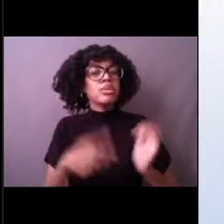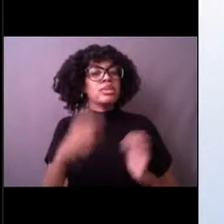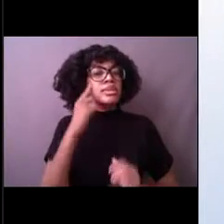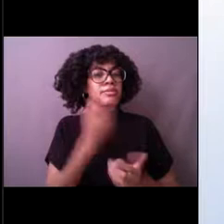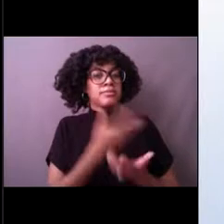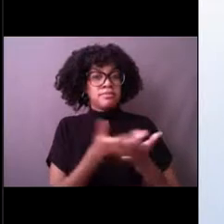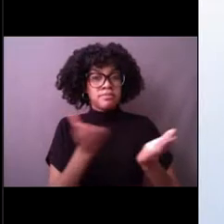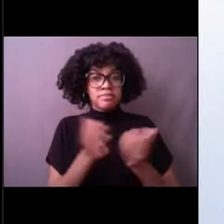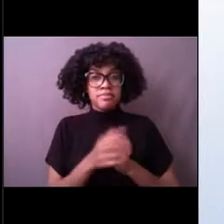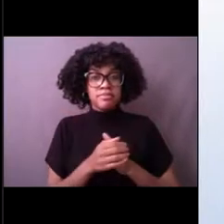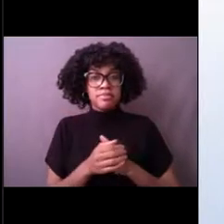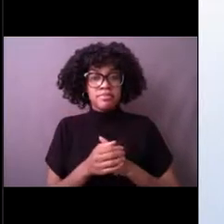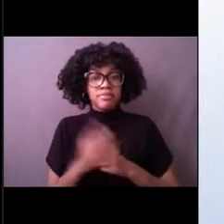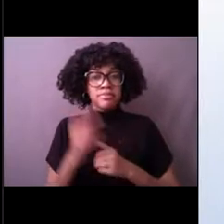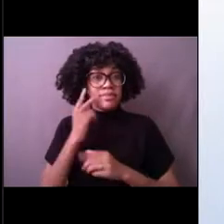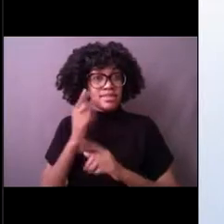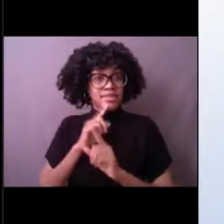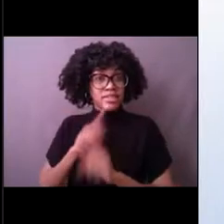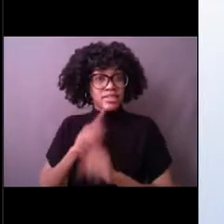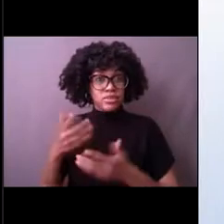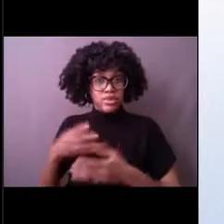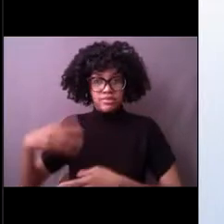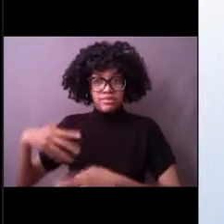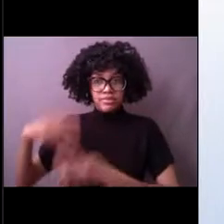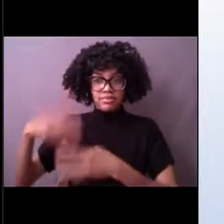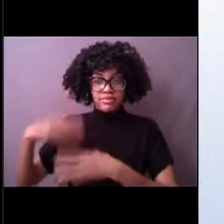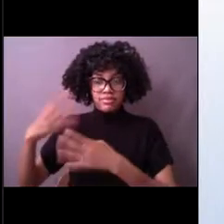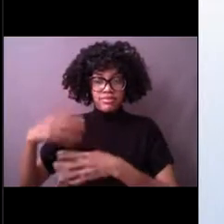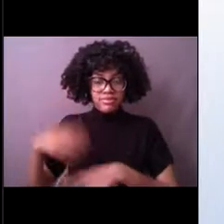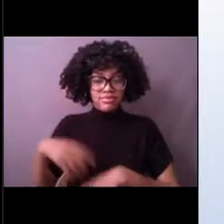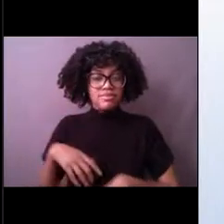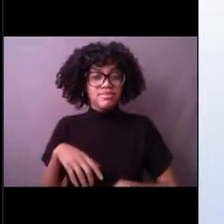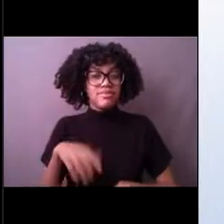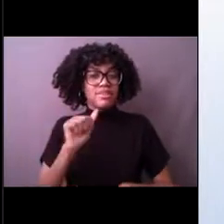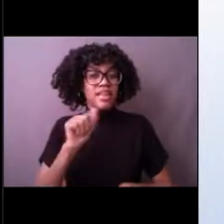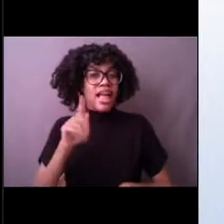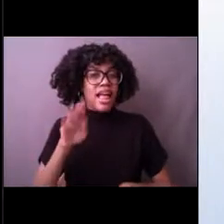Okay, so Alice and Paul think wind speed.